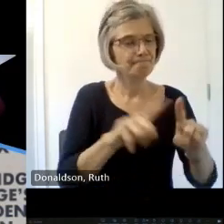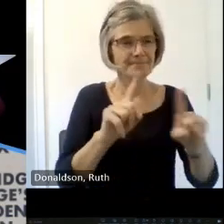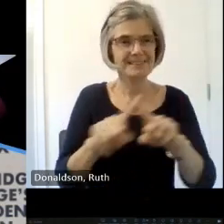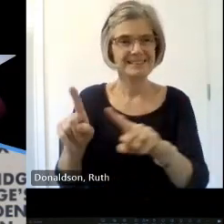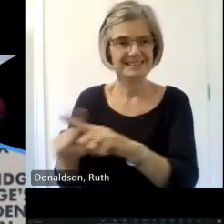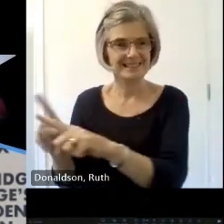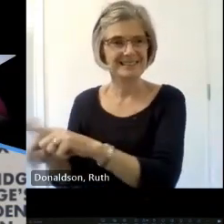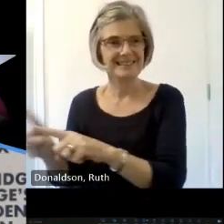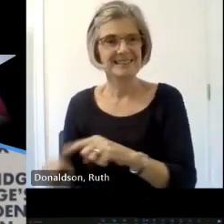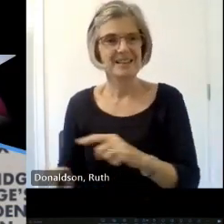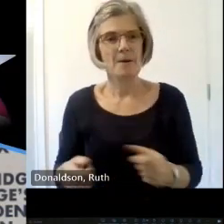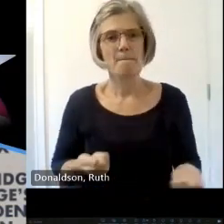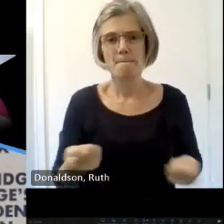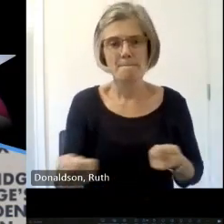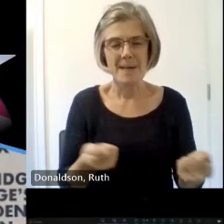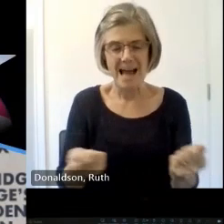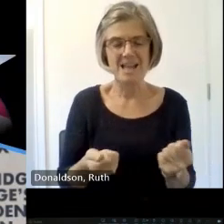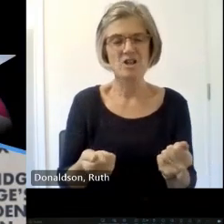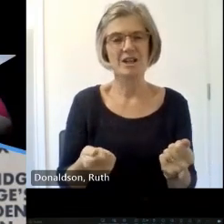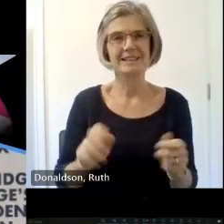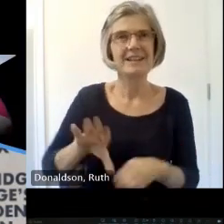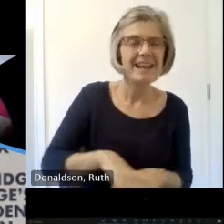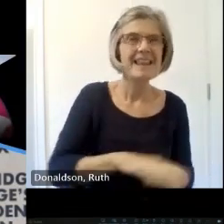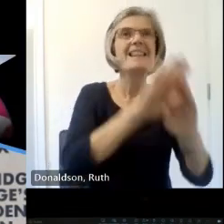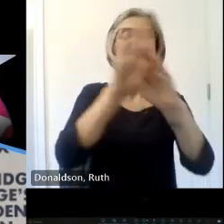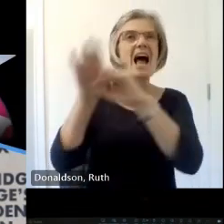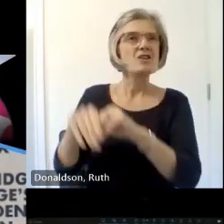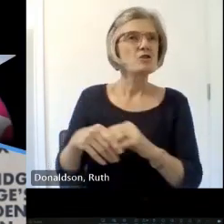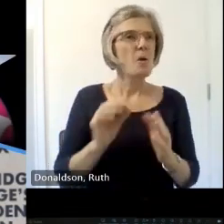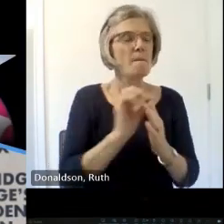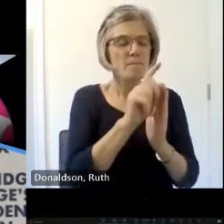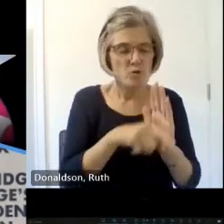nationally important assets the living projects around in tangible cultural heritage it's thriving